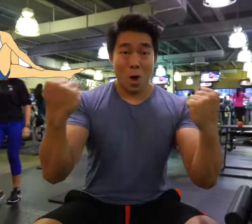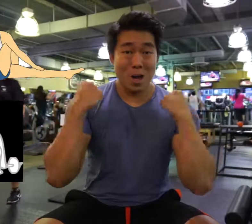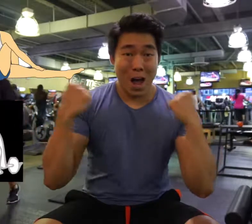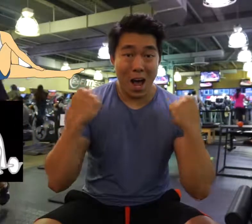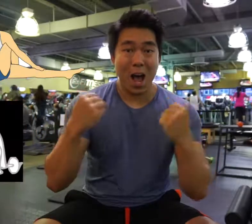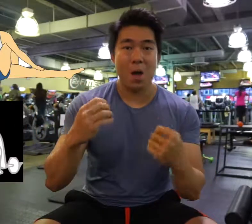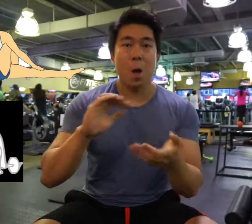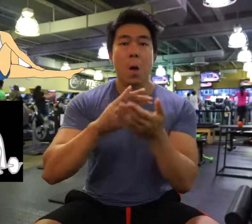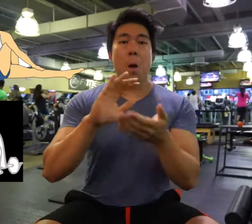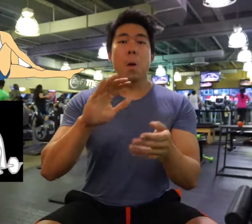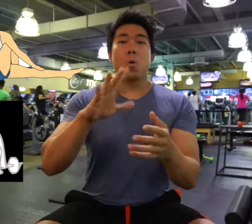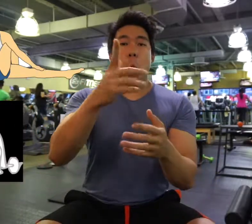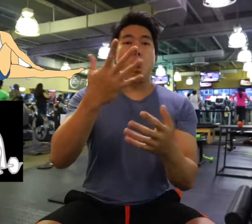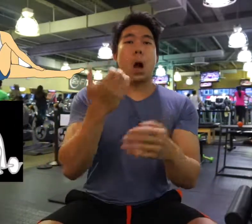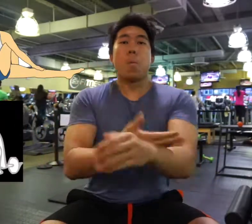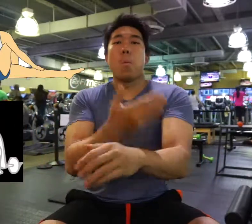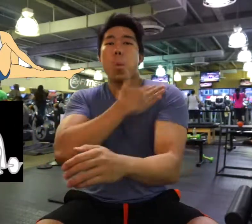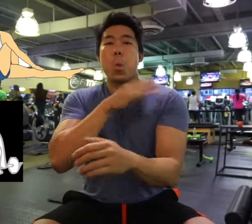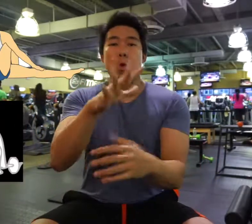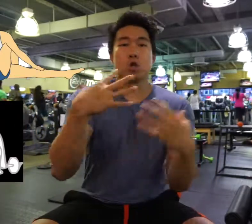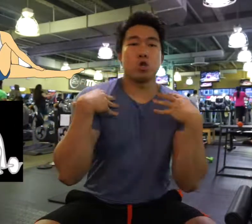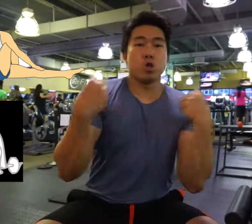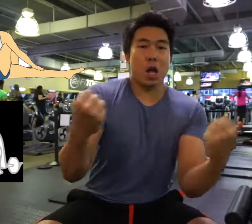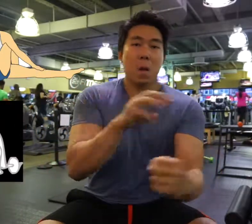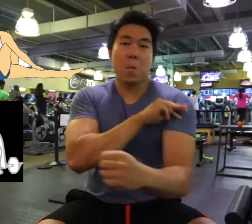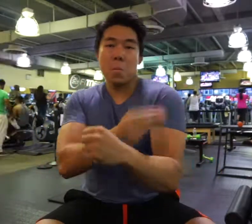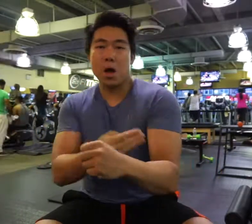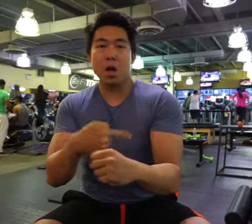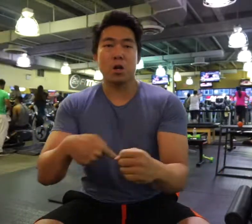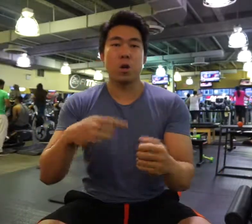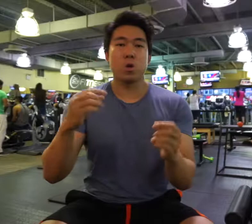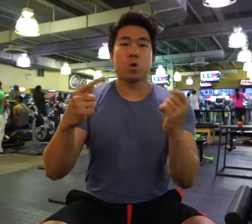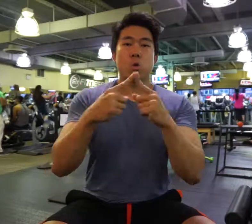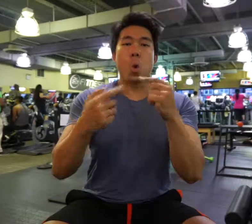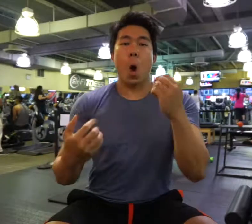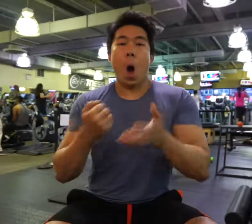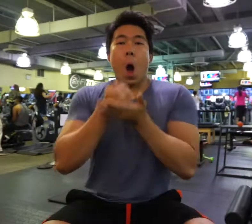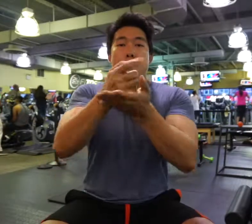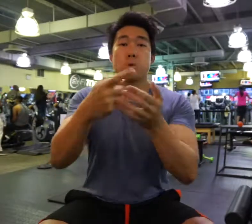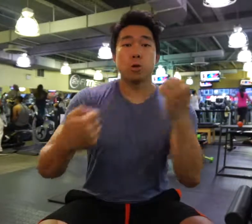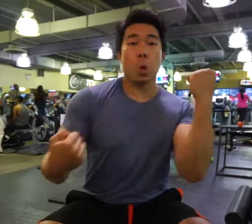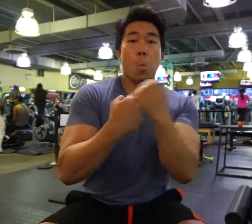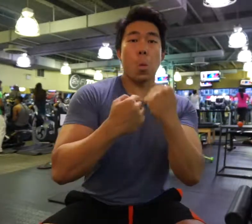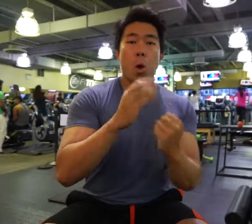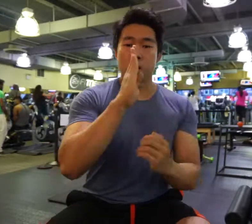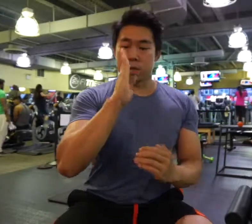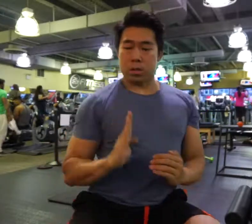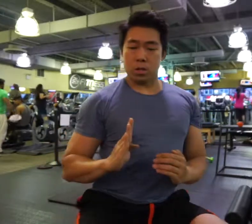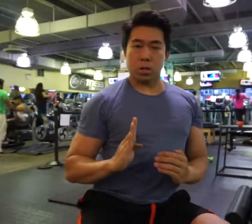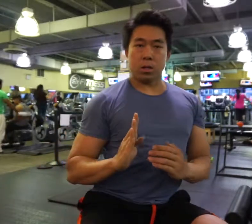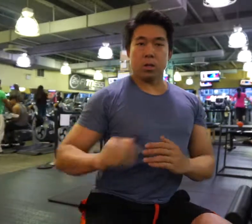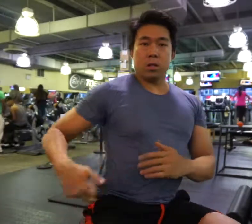Working out helps strengthen your muscles like abs, hamstrings and glutes to support your back better.